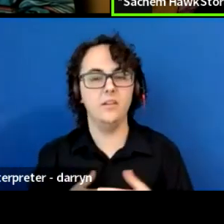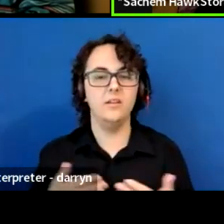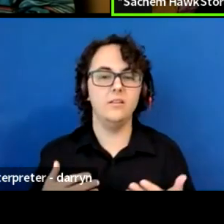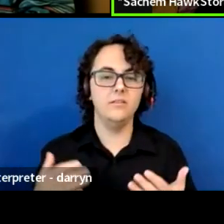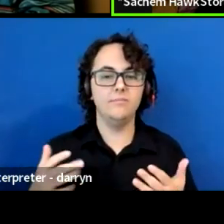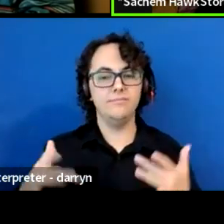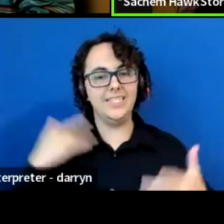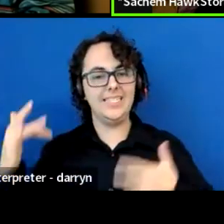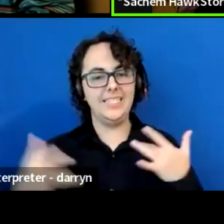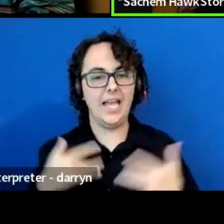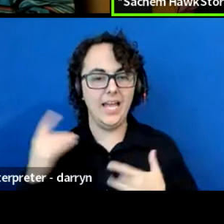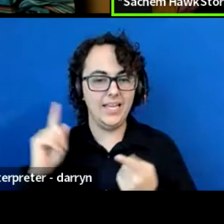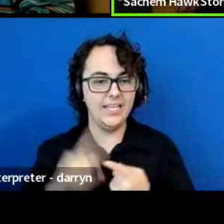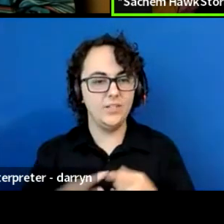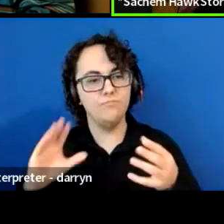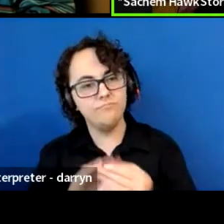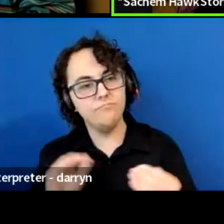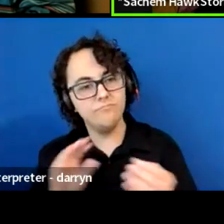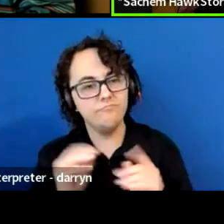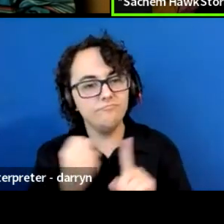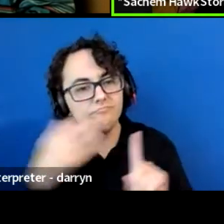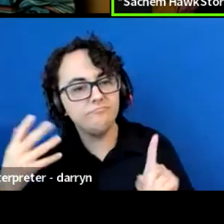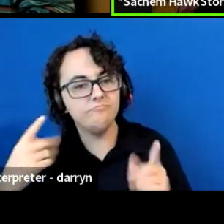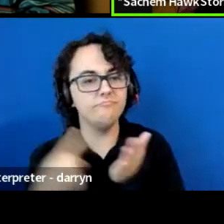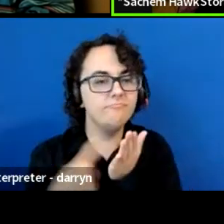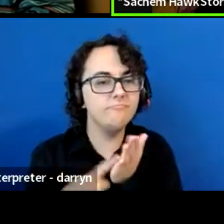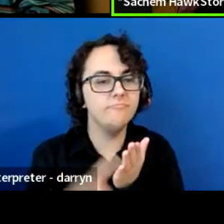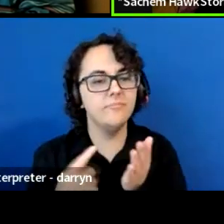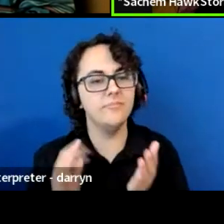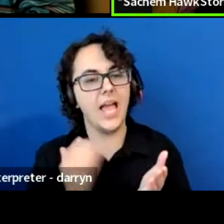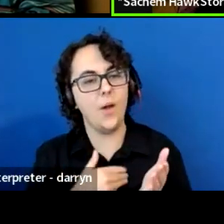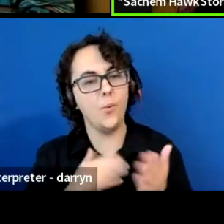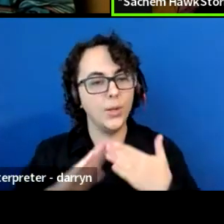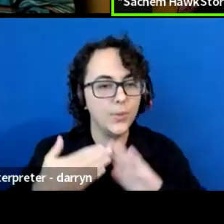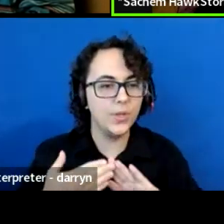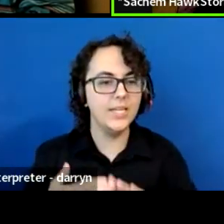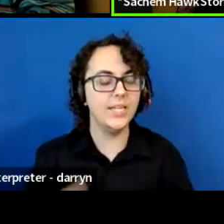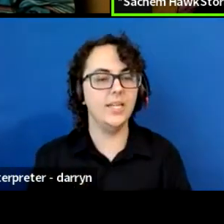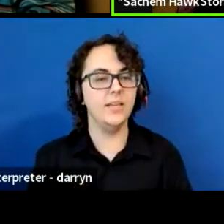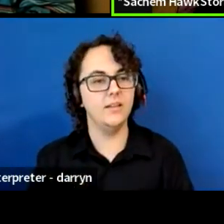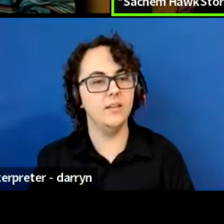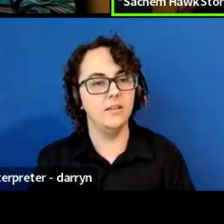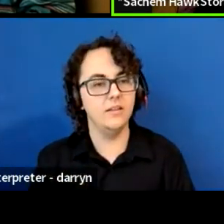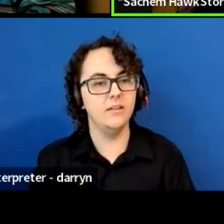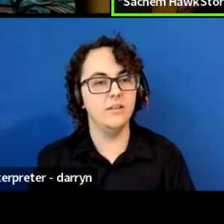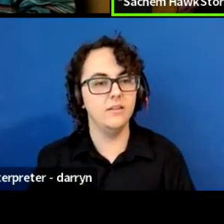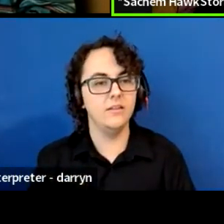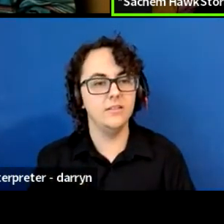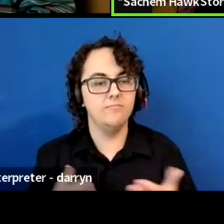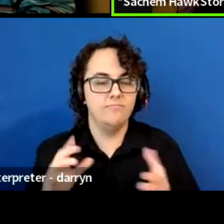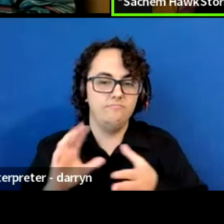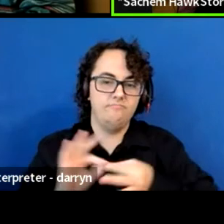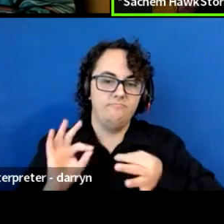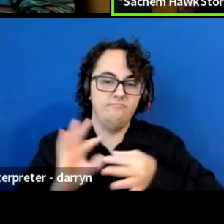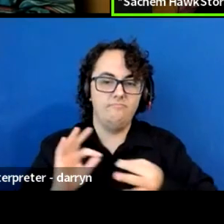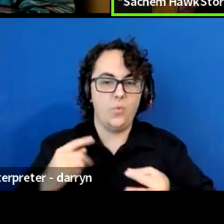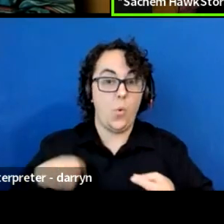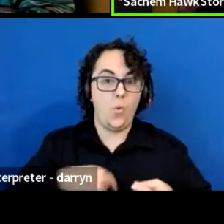and share about our communities and how we work, what we are doing here, thank you.